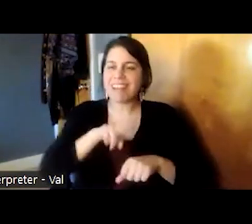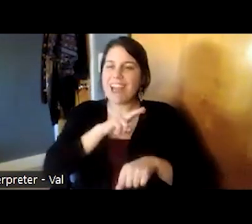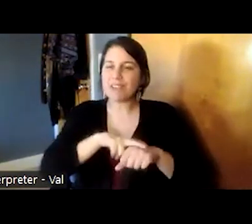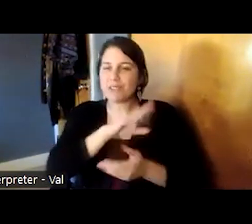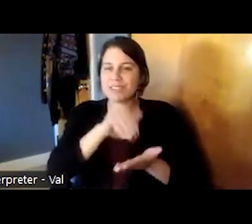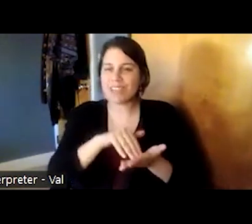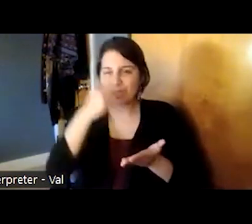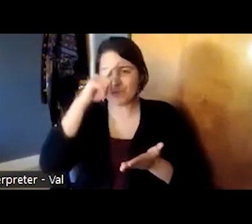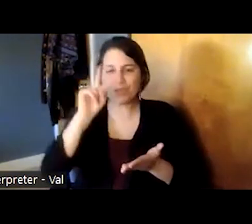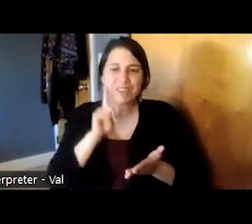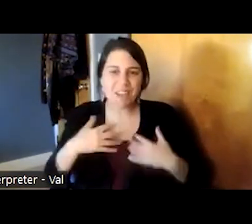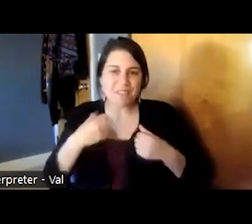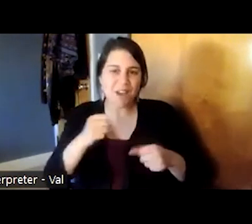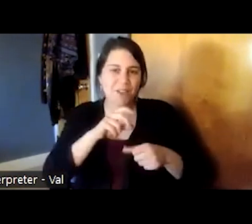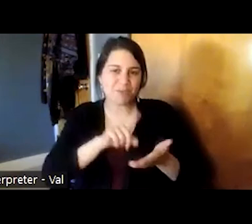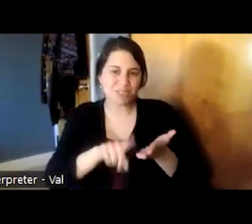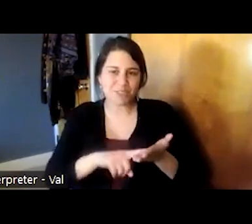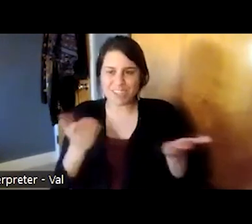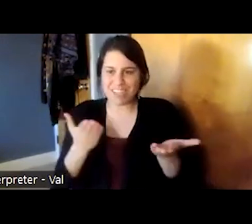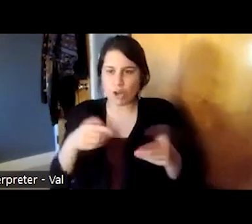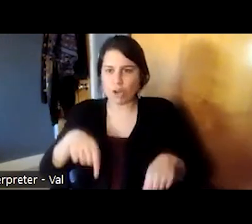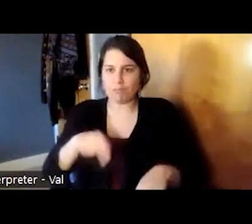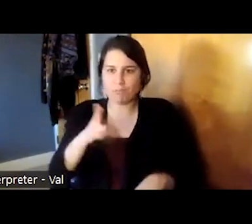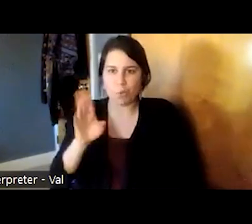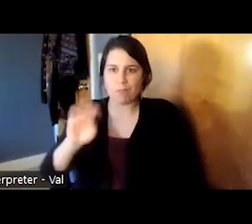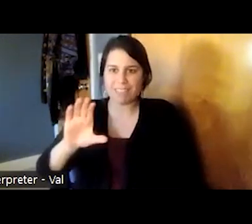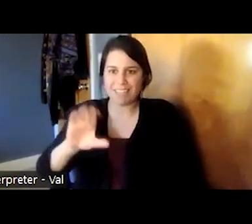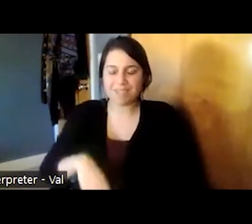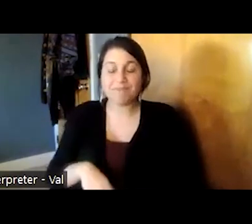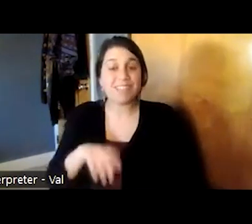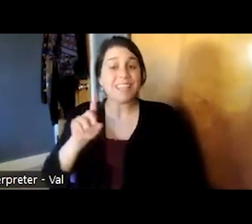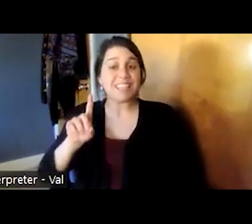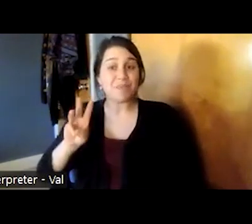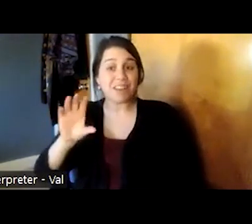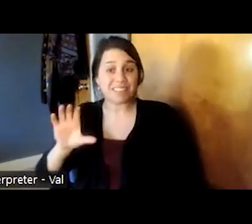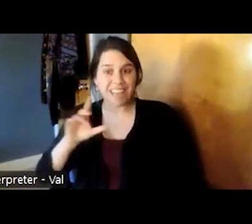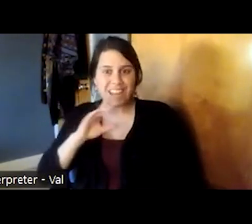research here at the medical center in which the deaf wellness center was very heavily involved